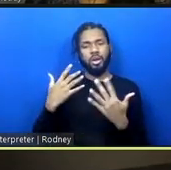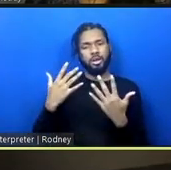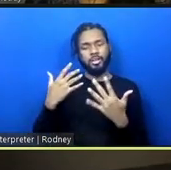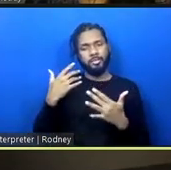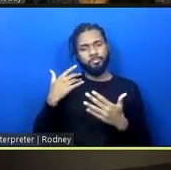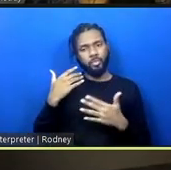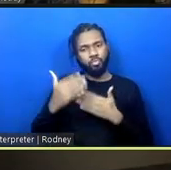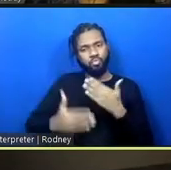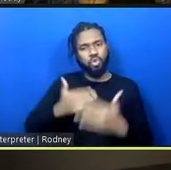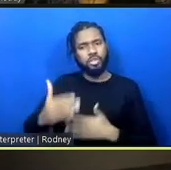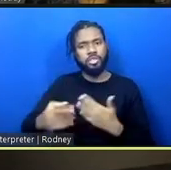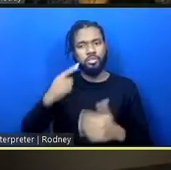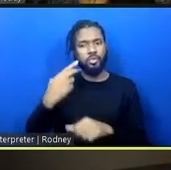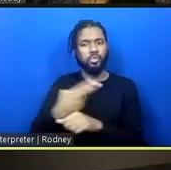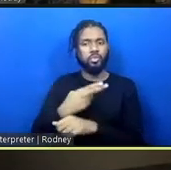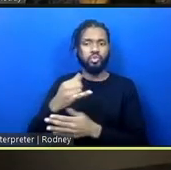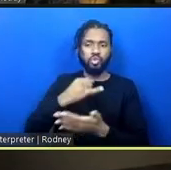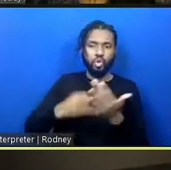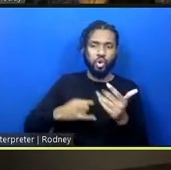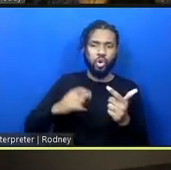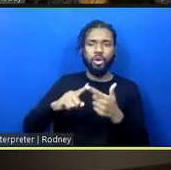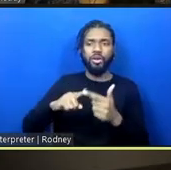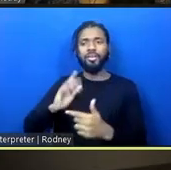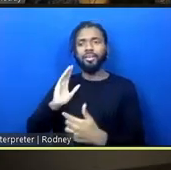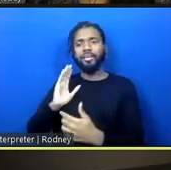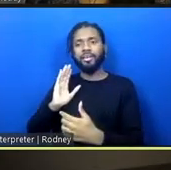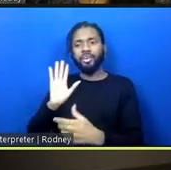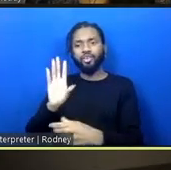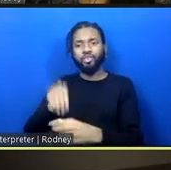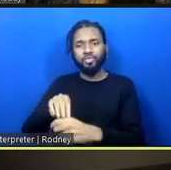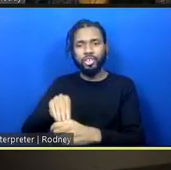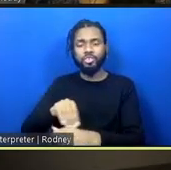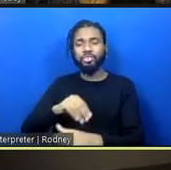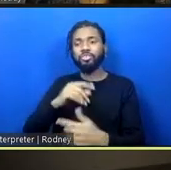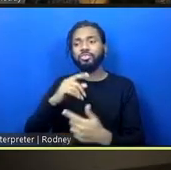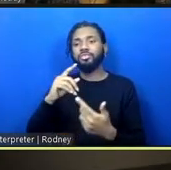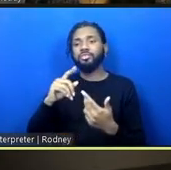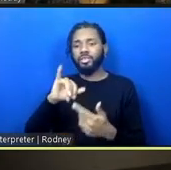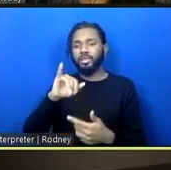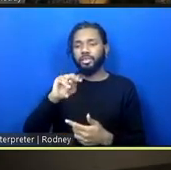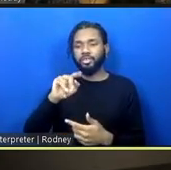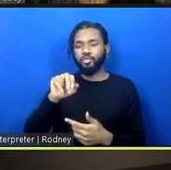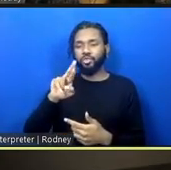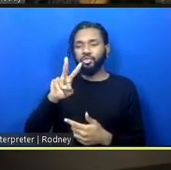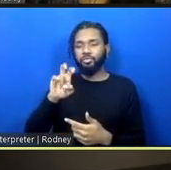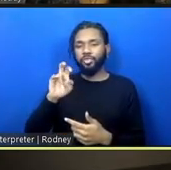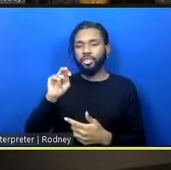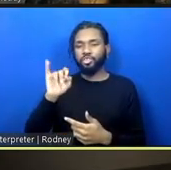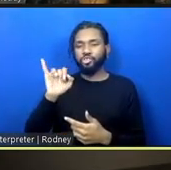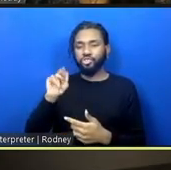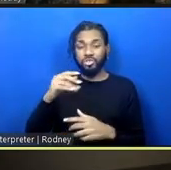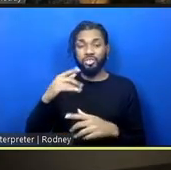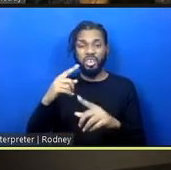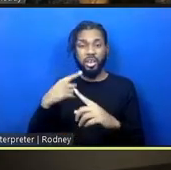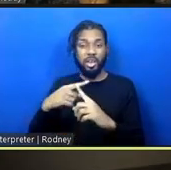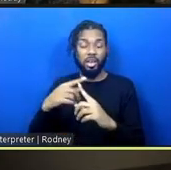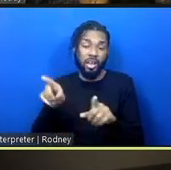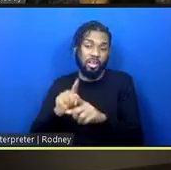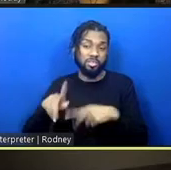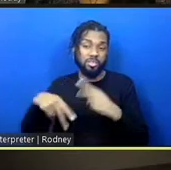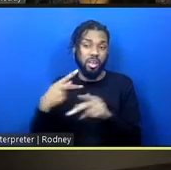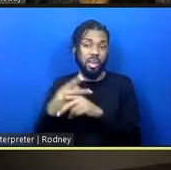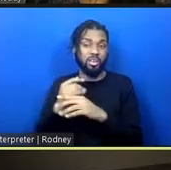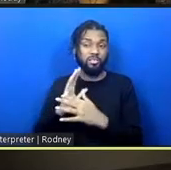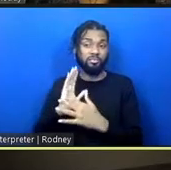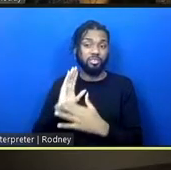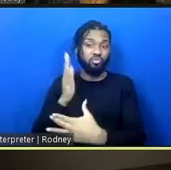using art and interventions as a form of disruption, but also in the production